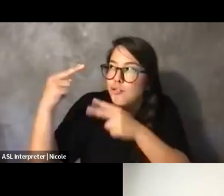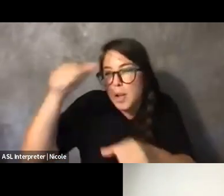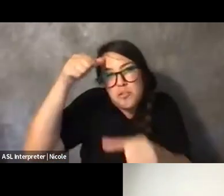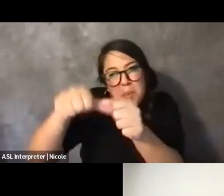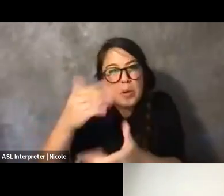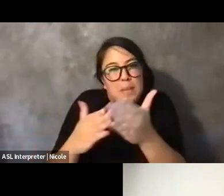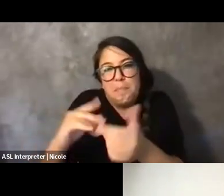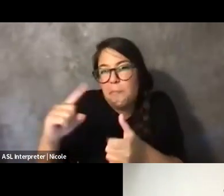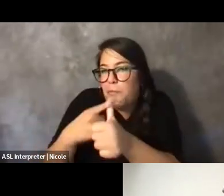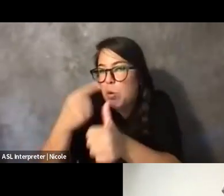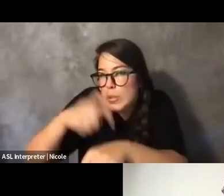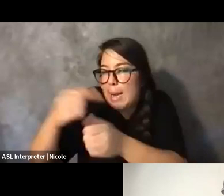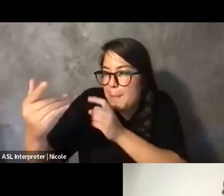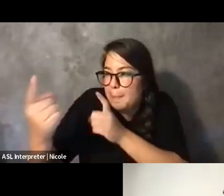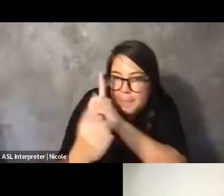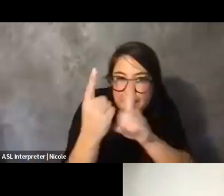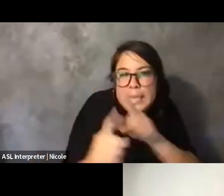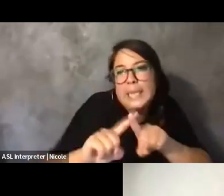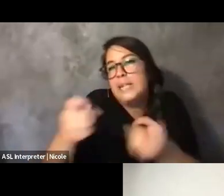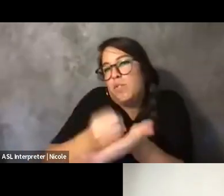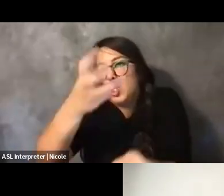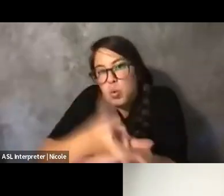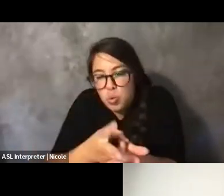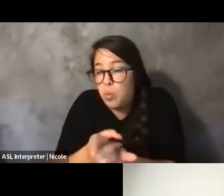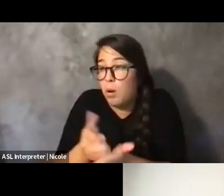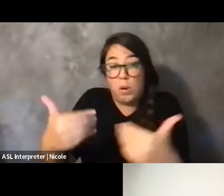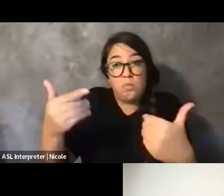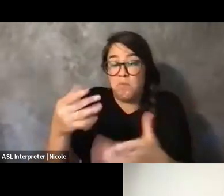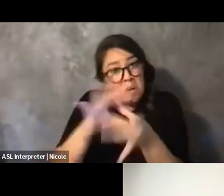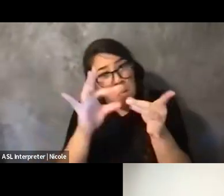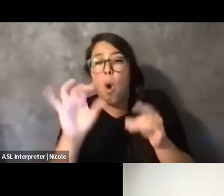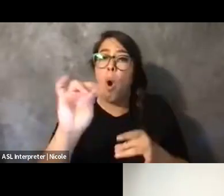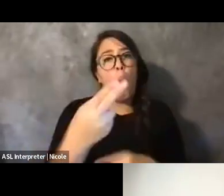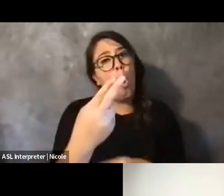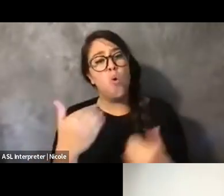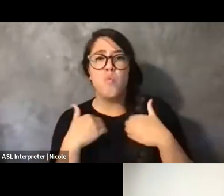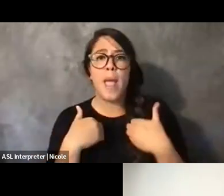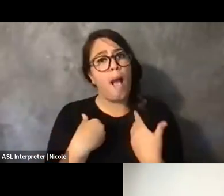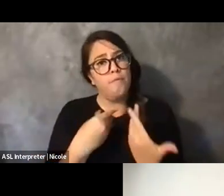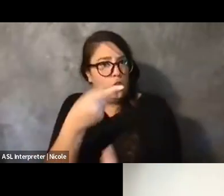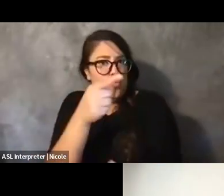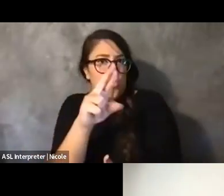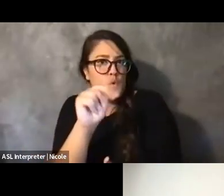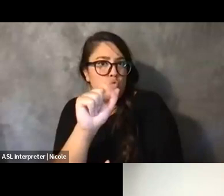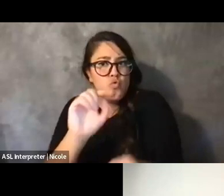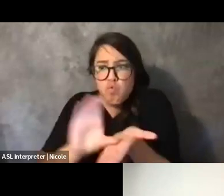we have all this grant money to spend, and it's going to go away, and we don't want to lose the opportunity to, like, help the community.